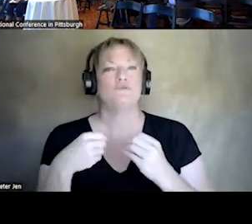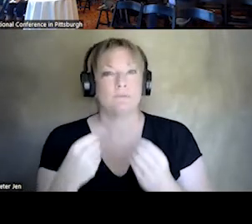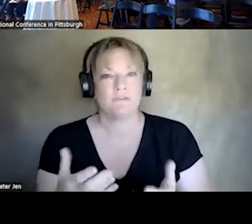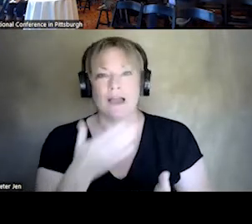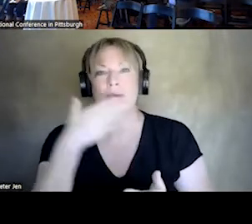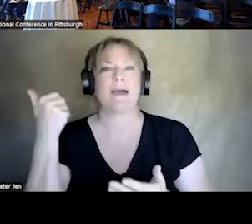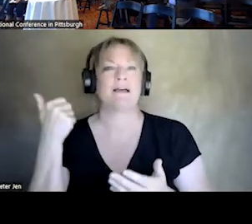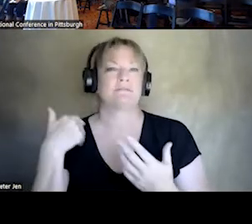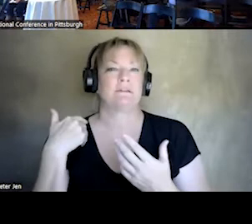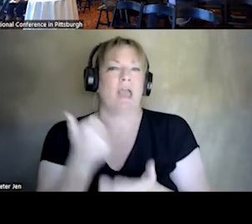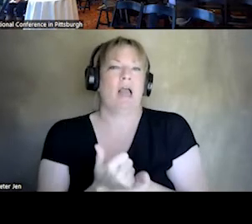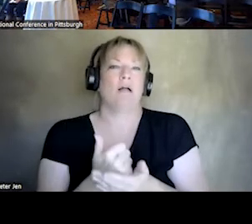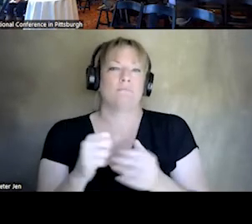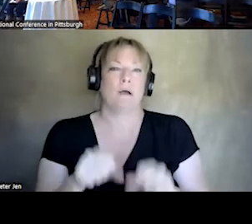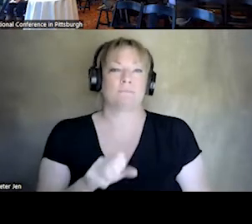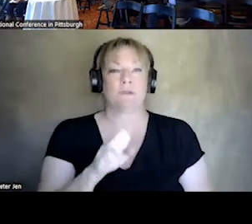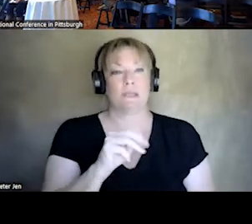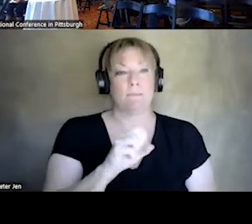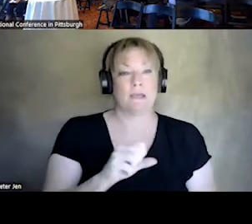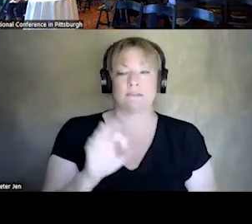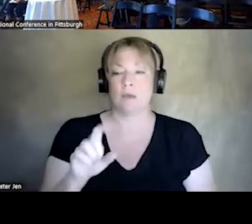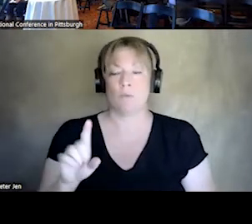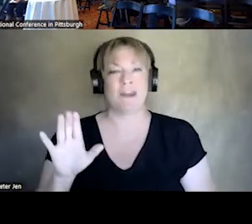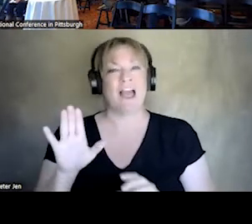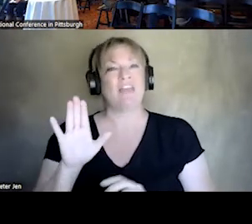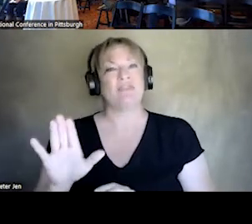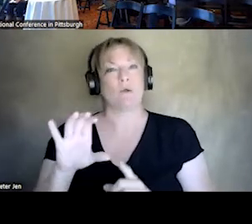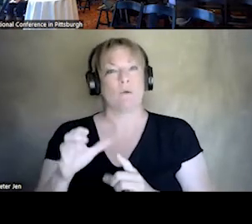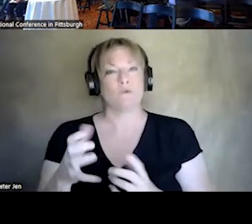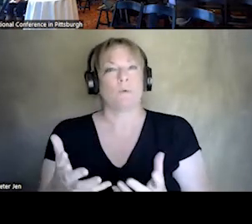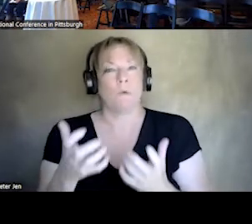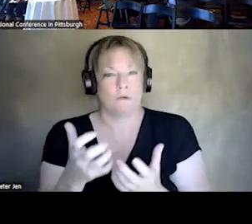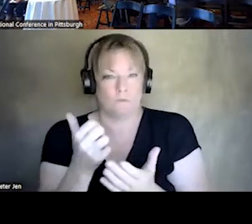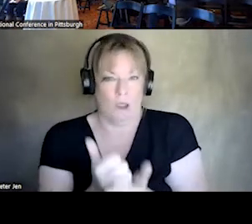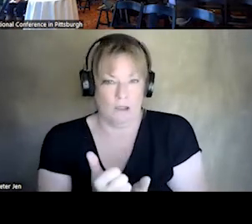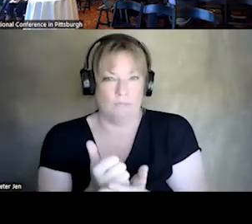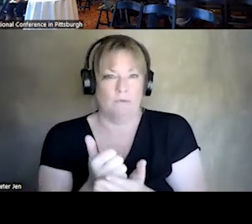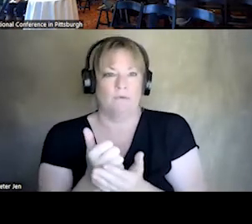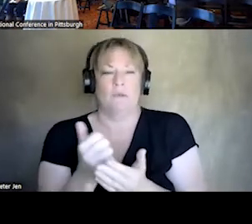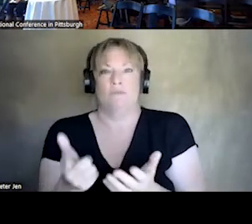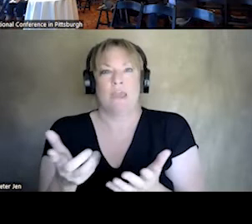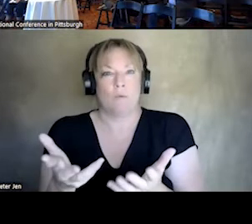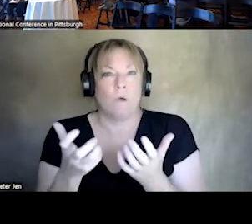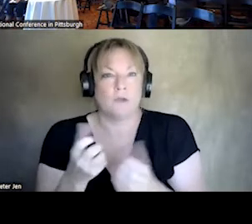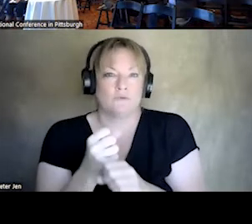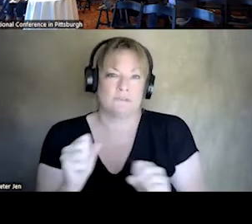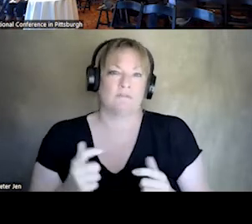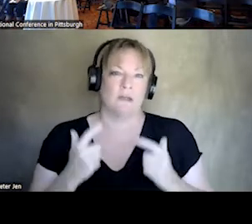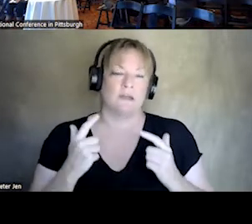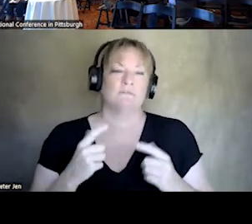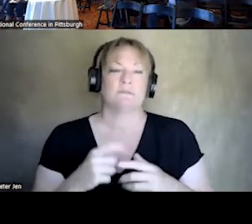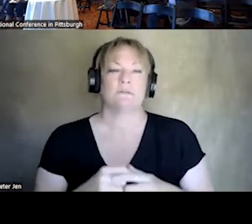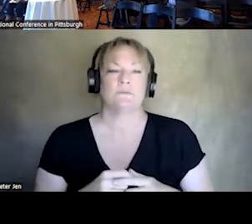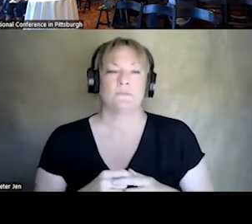POSSIBLE. EMS AND 911 HAS A CULTURE OF WANTING TO HELP. OF WANTING TO SAVE LIVES. WE HAVE INJURY,